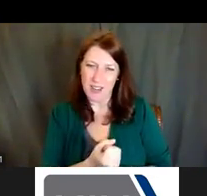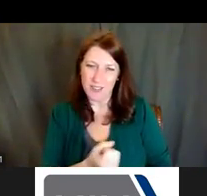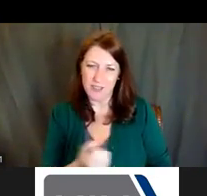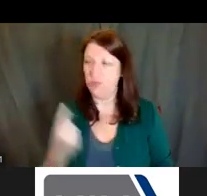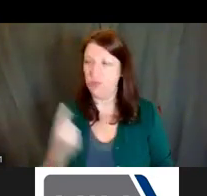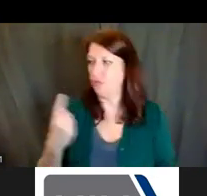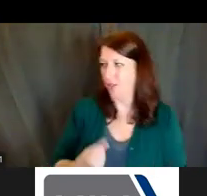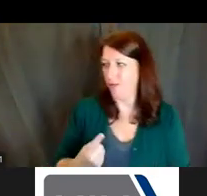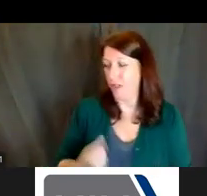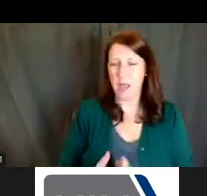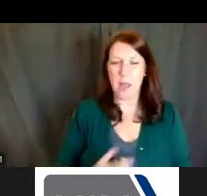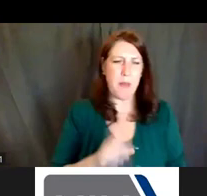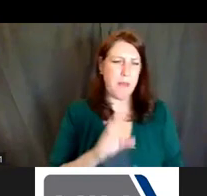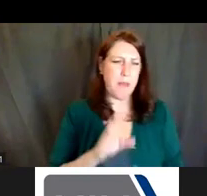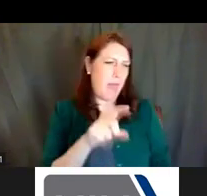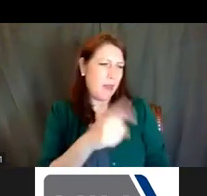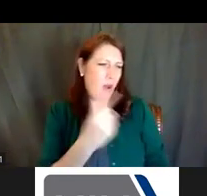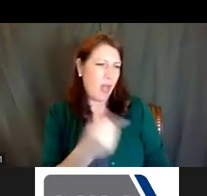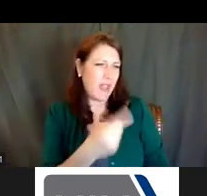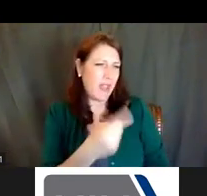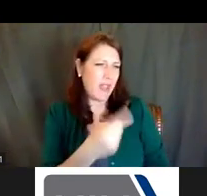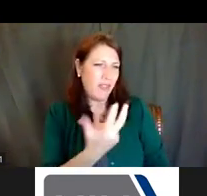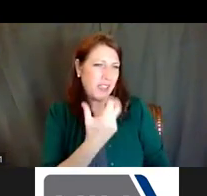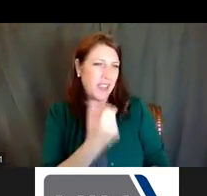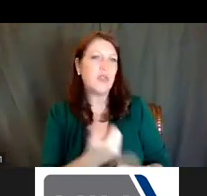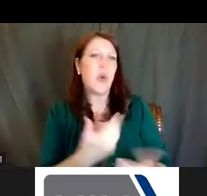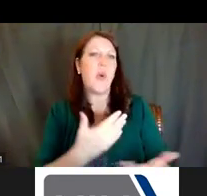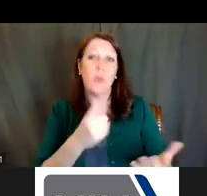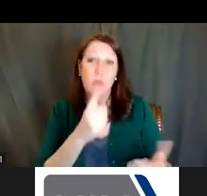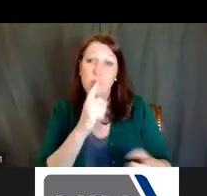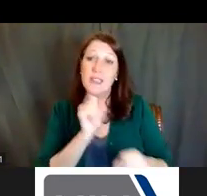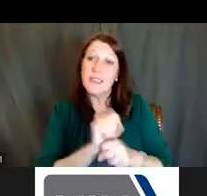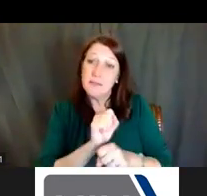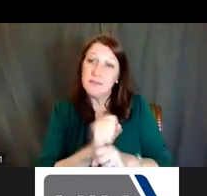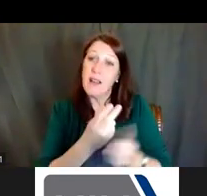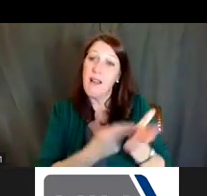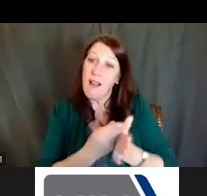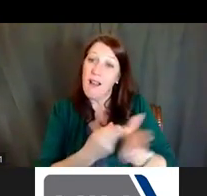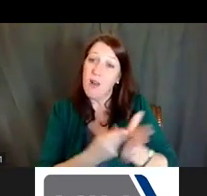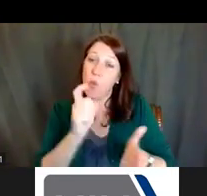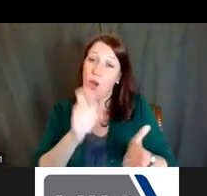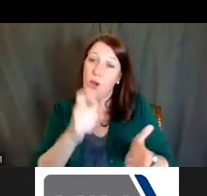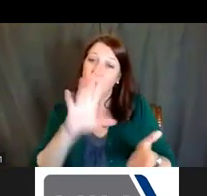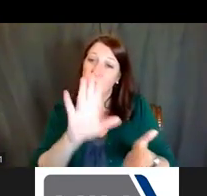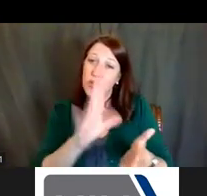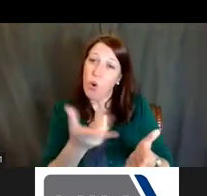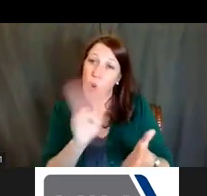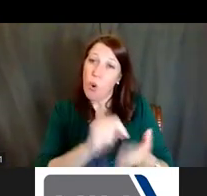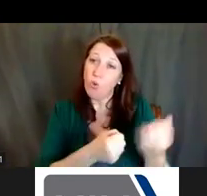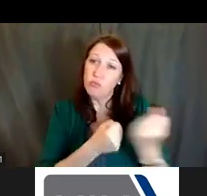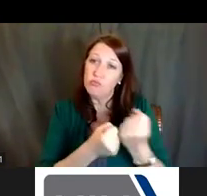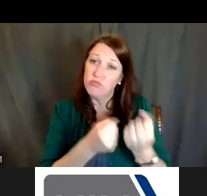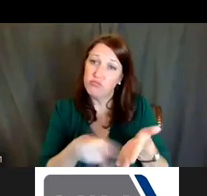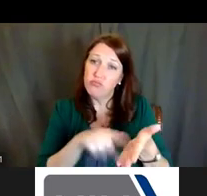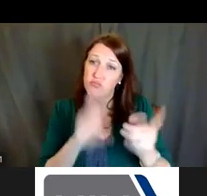Dr. Ericka Boone: They probably only need three years for that. So speak to what you actually need to support your own research trajectory and growth. Dr. Lauren Hill: Absolutely.